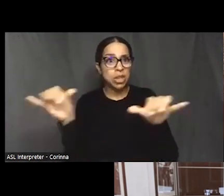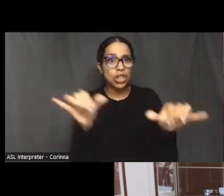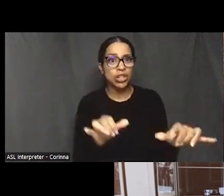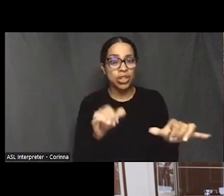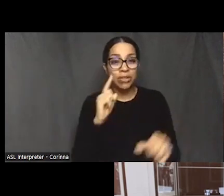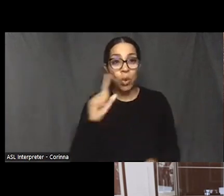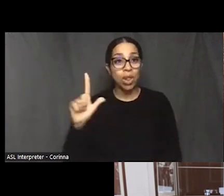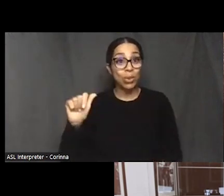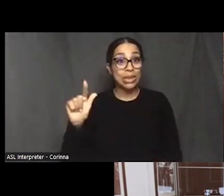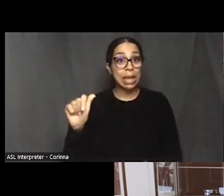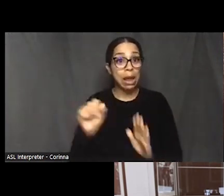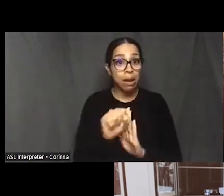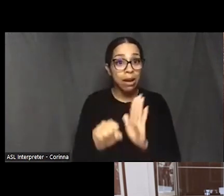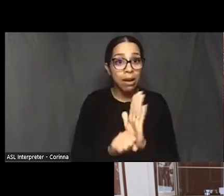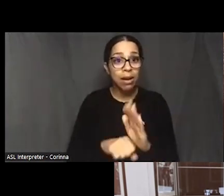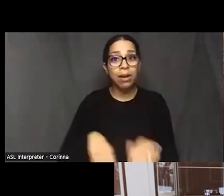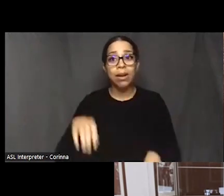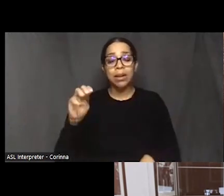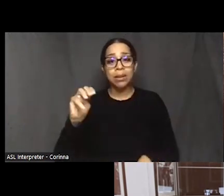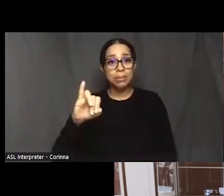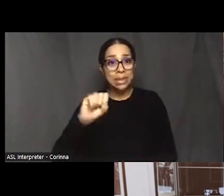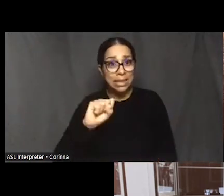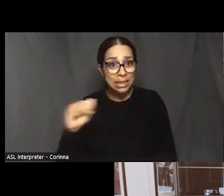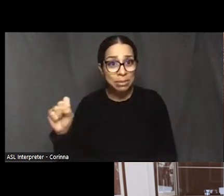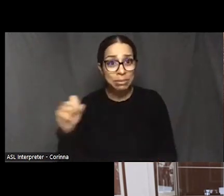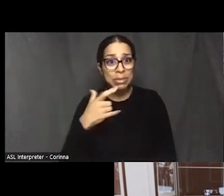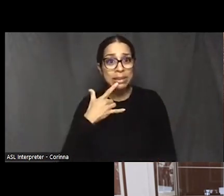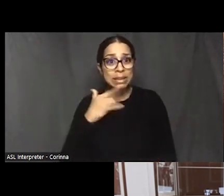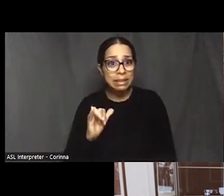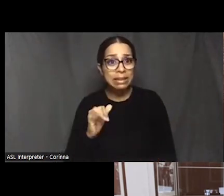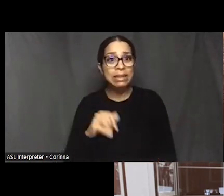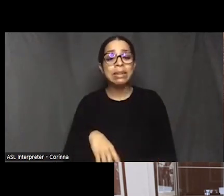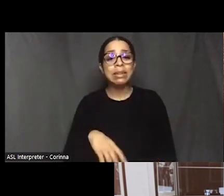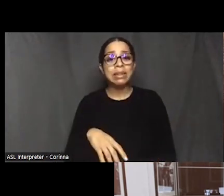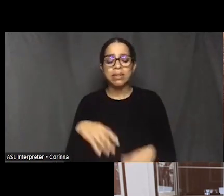You know, there's lots of us here and we have a long and storied tradition.